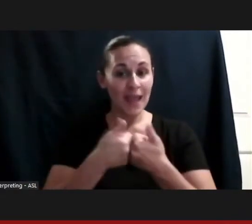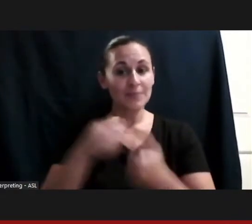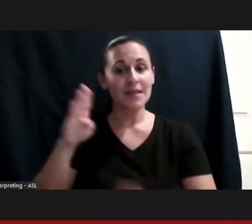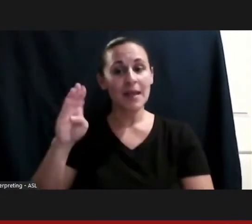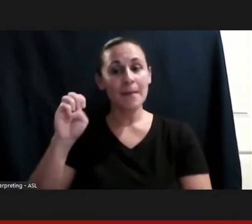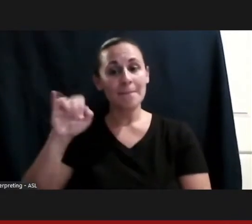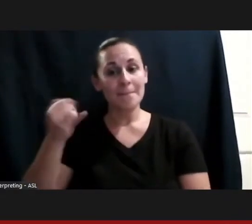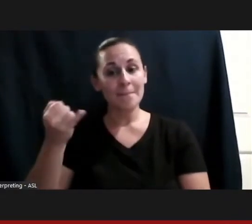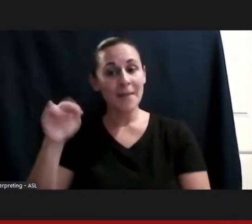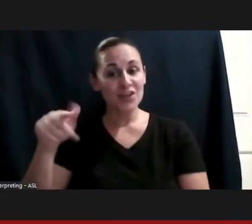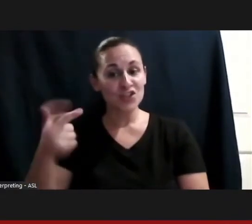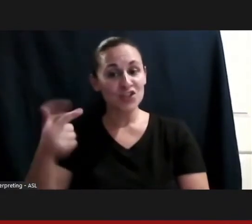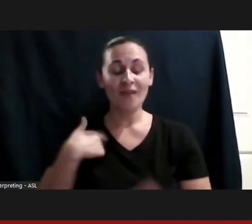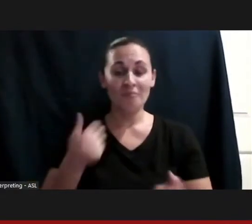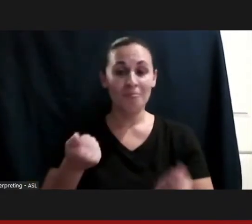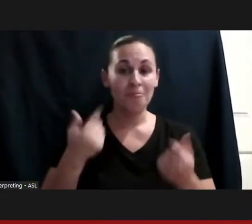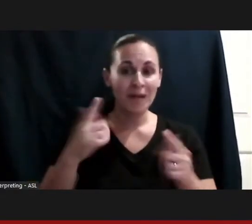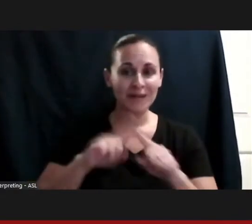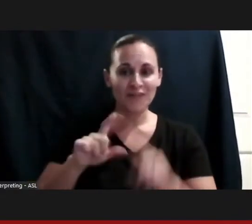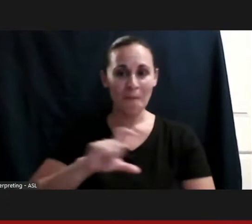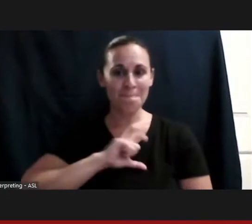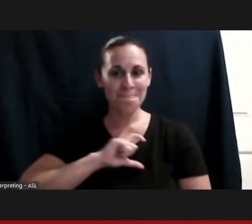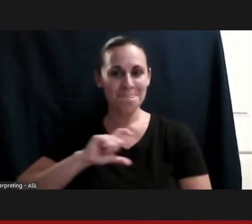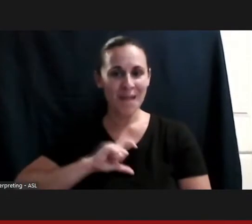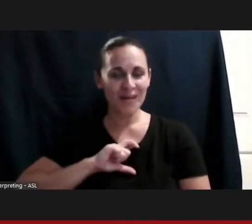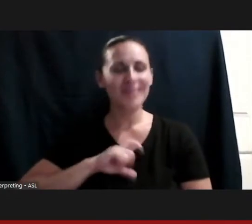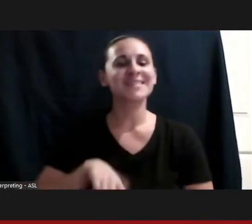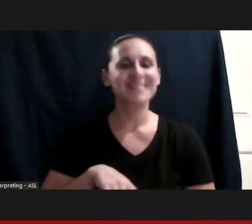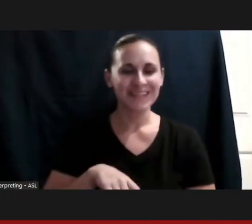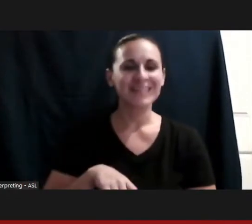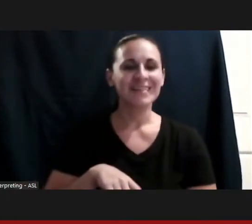And eventually the marathon became part of my main events,